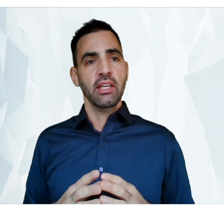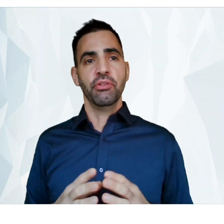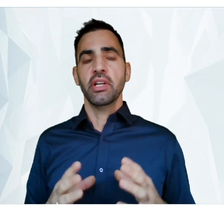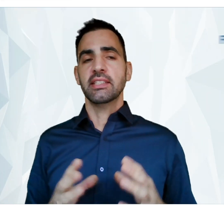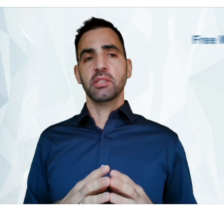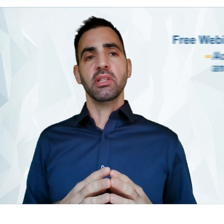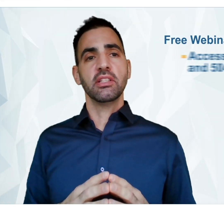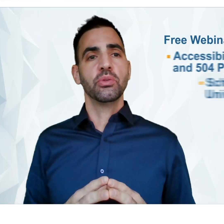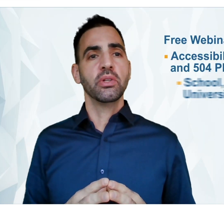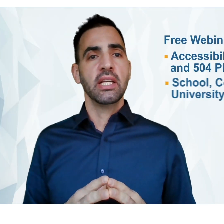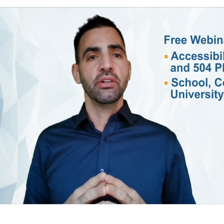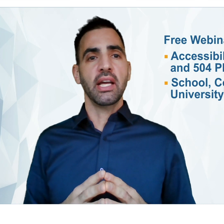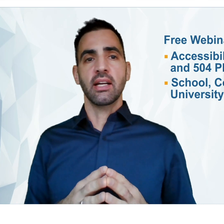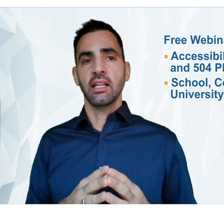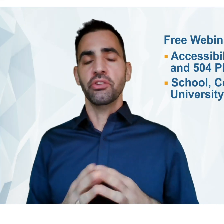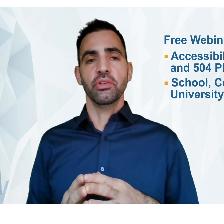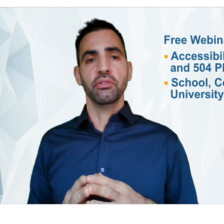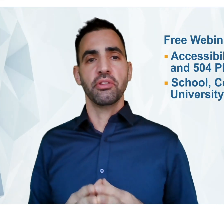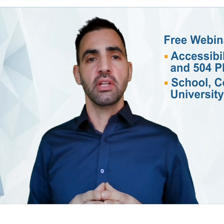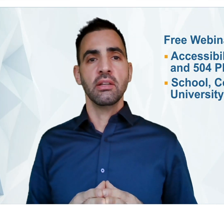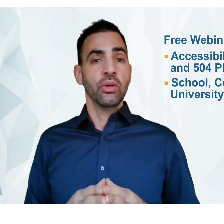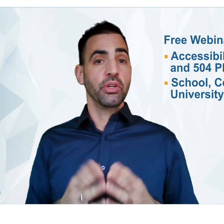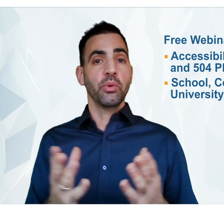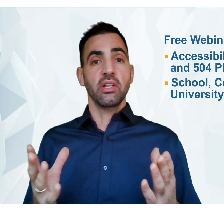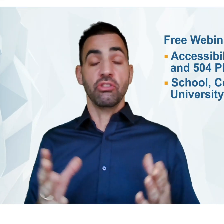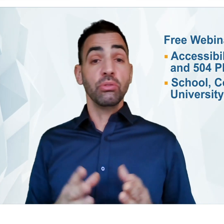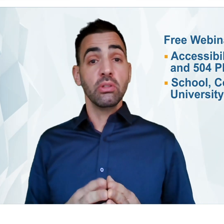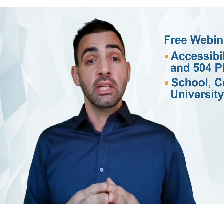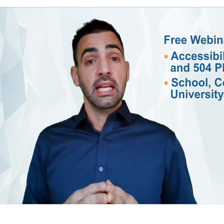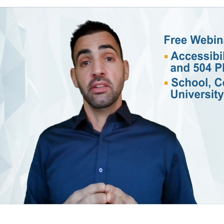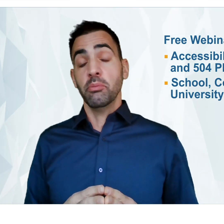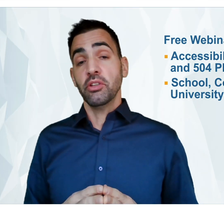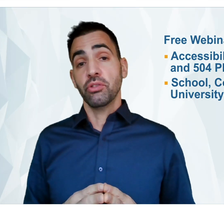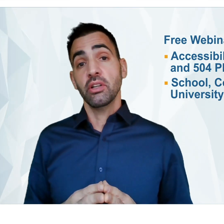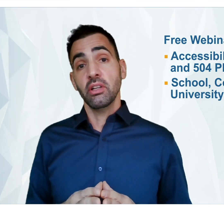If you are an accessibility coordinator at a college or university, or you work at a school as an administrator